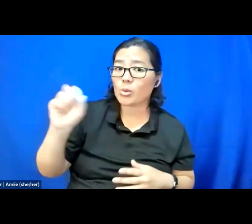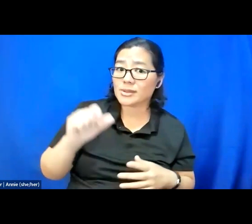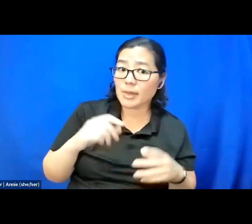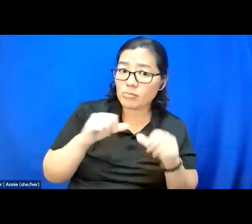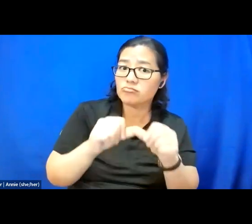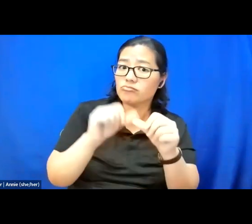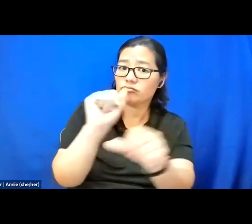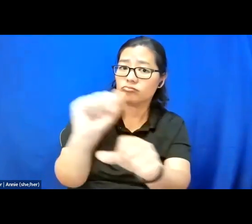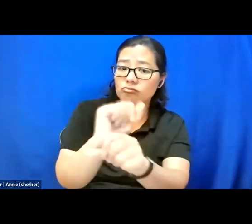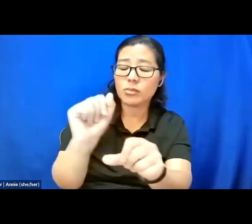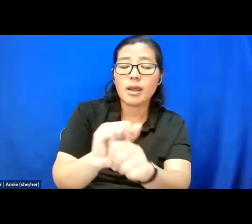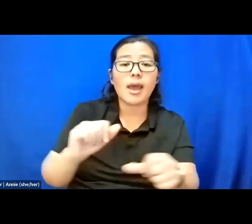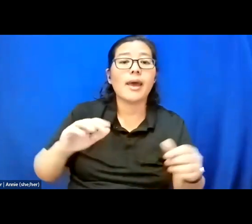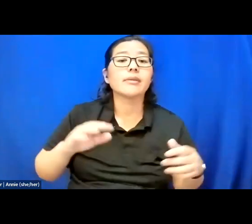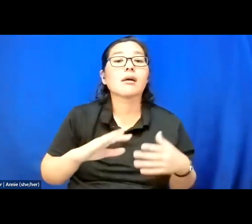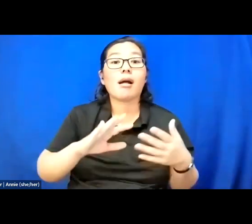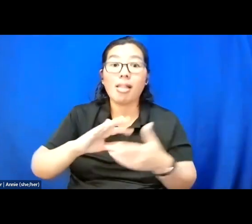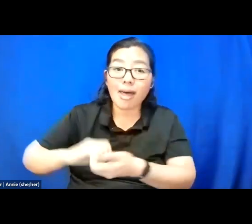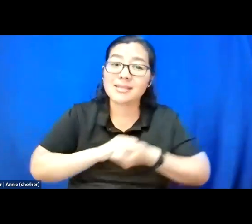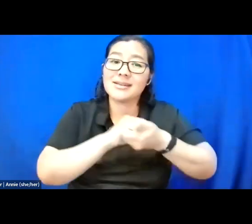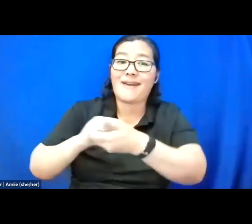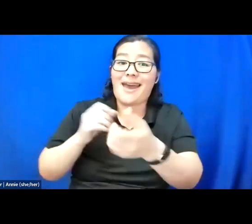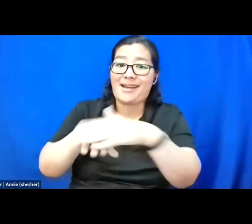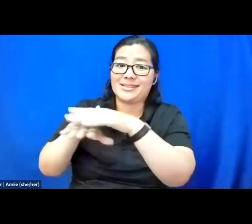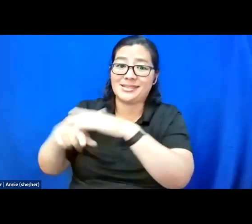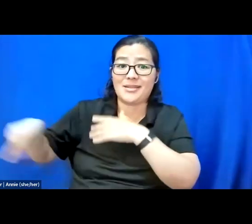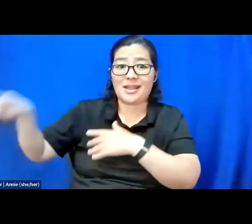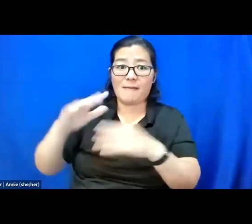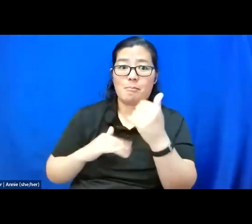of collective access that they have built through their shared learning and collaboration